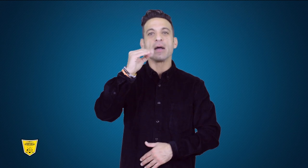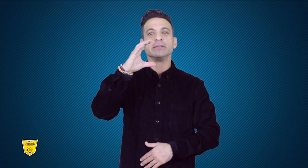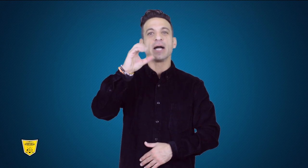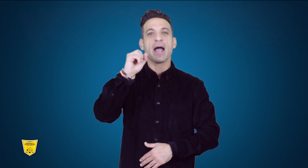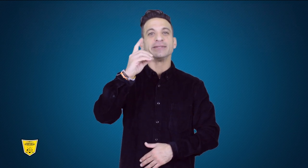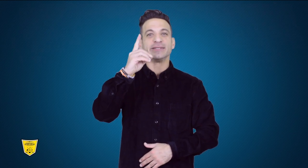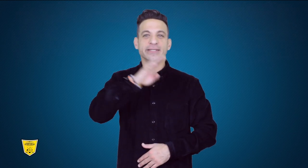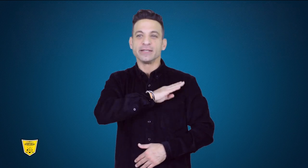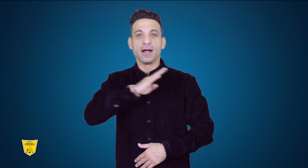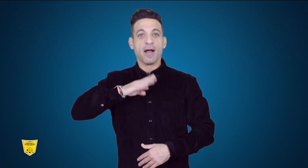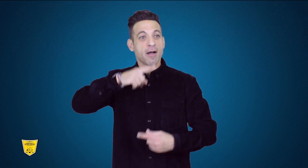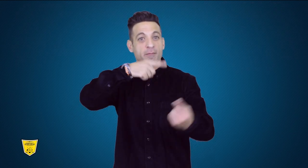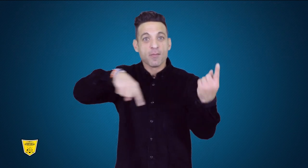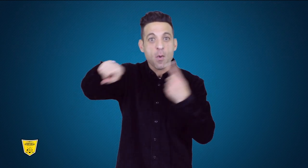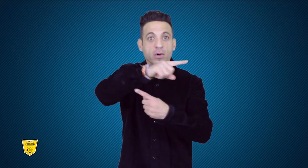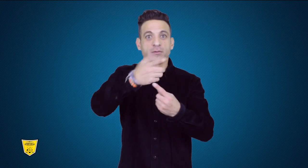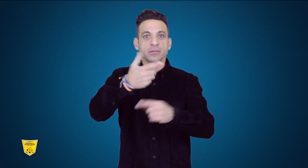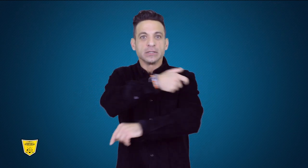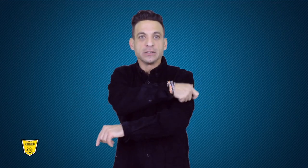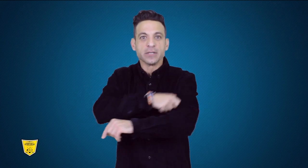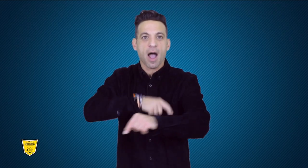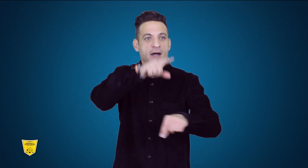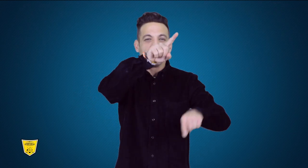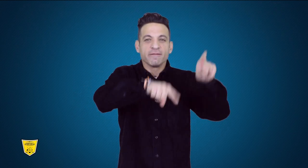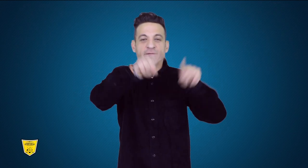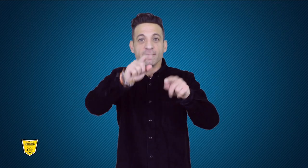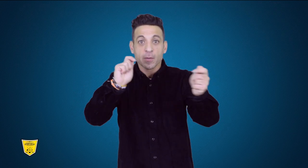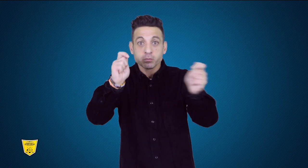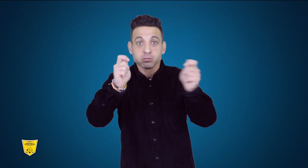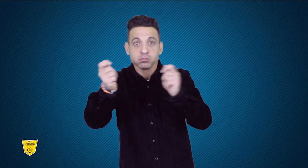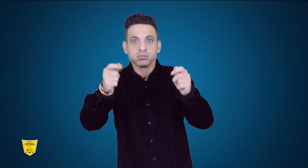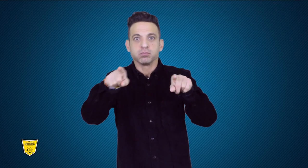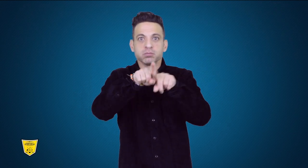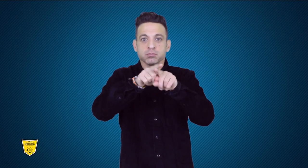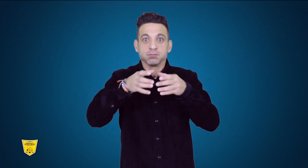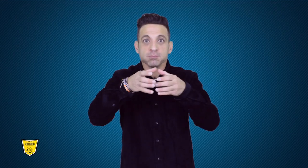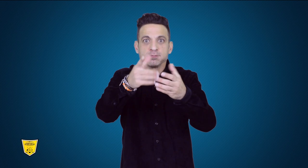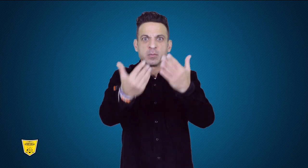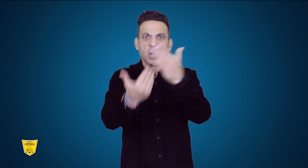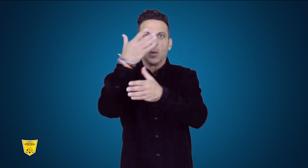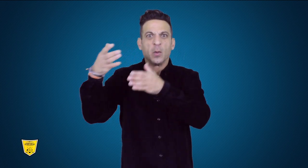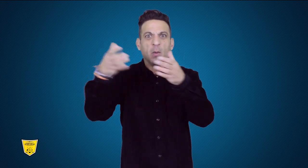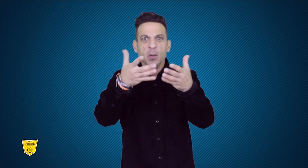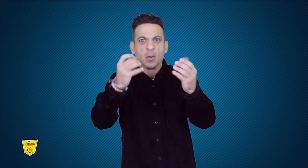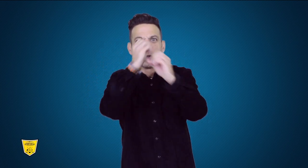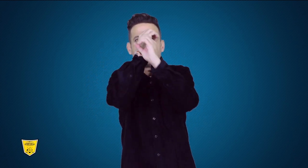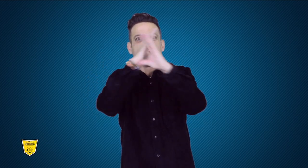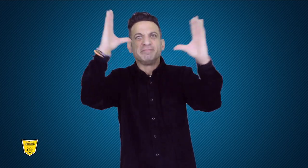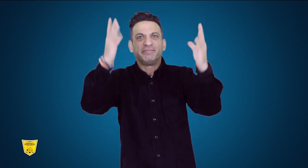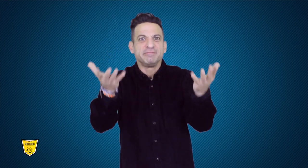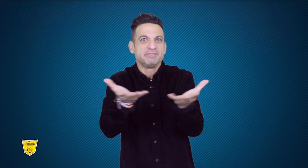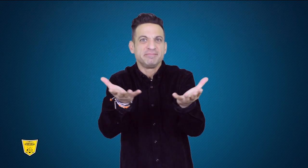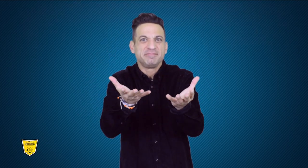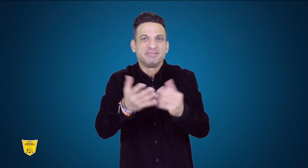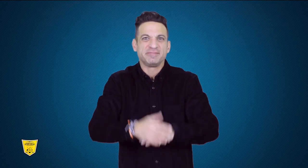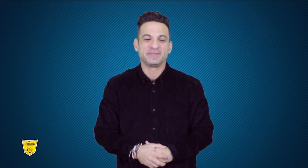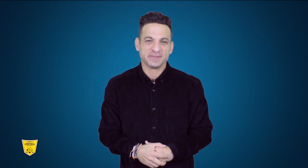will there be changes to the ICSD staff?